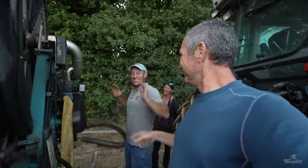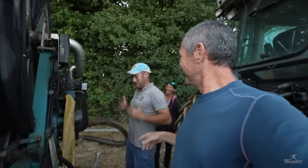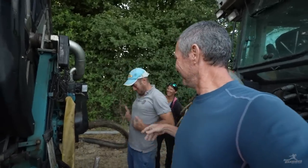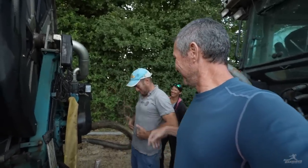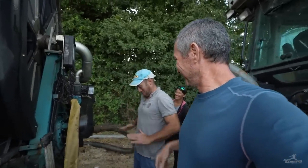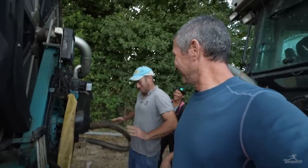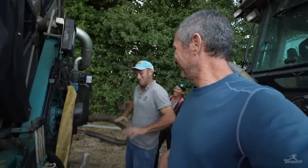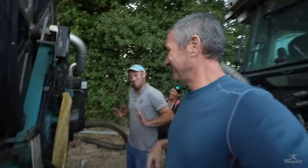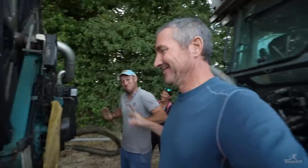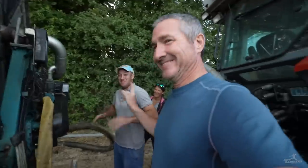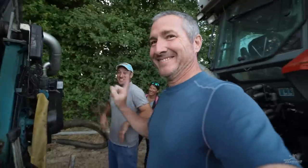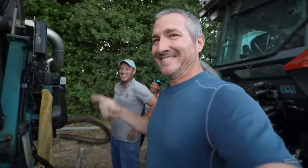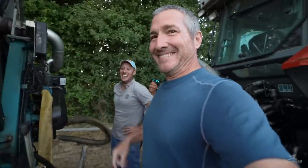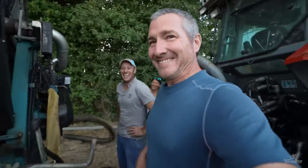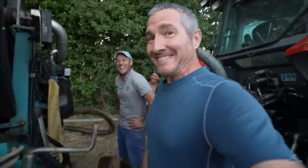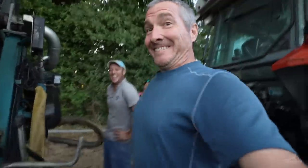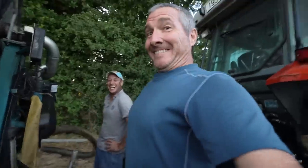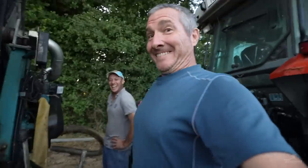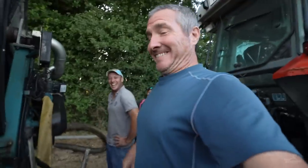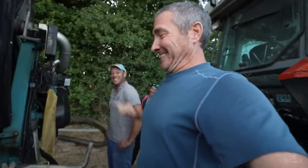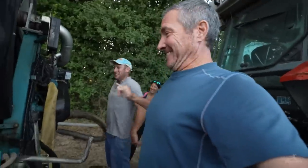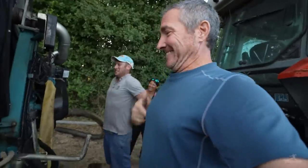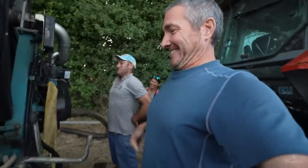I’m all good! He’s sucking it in!